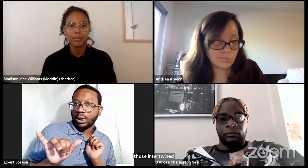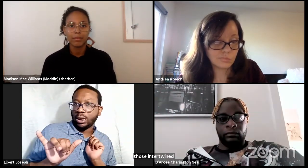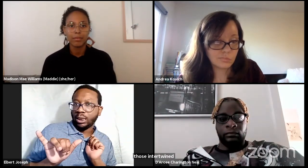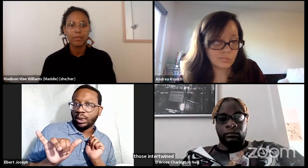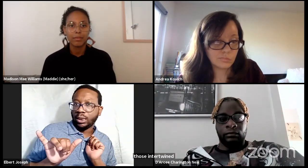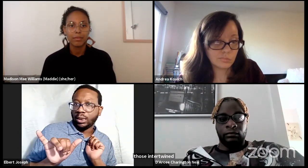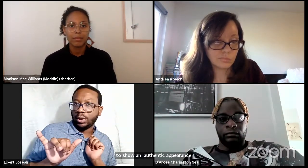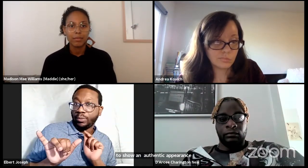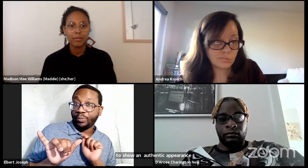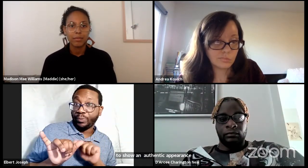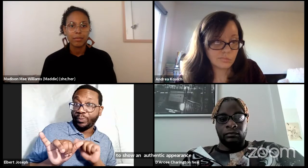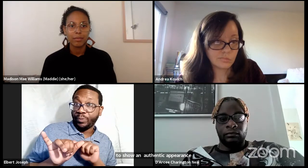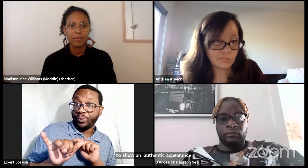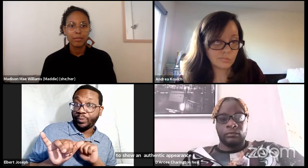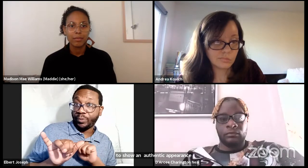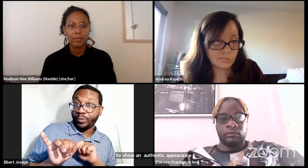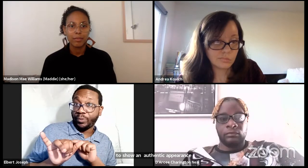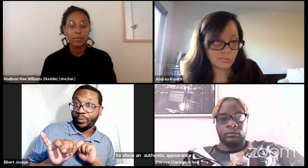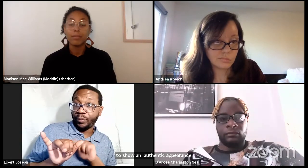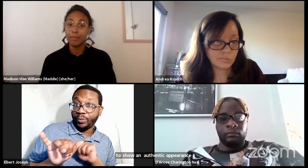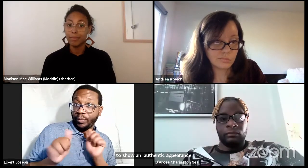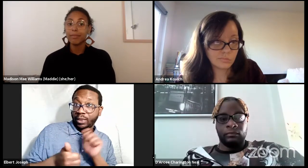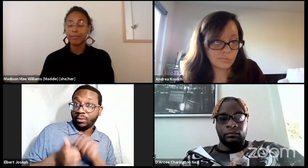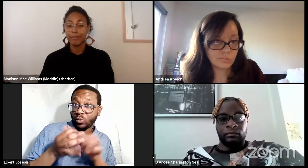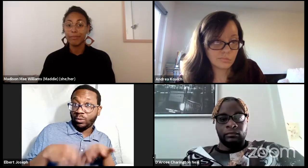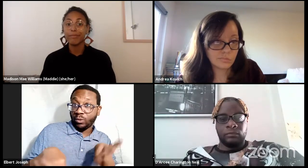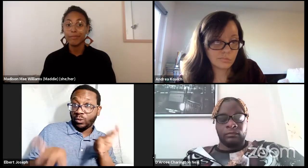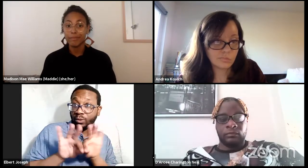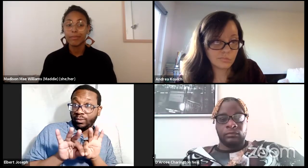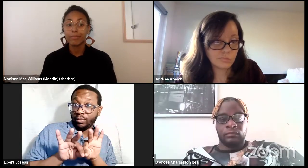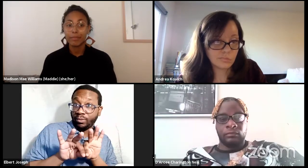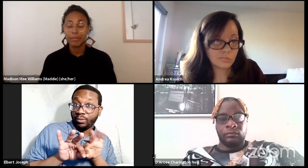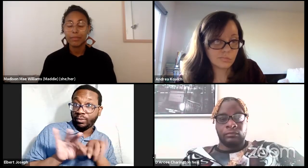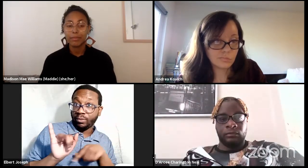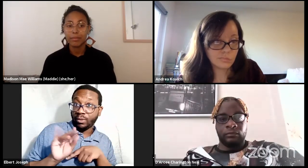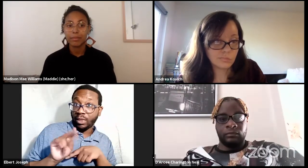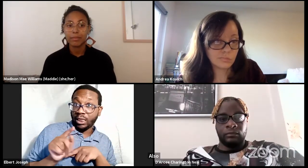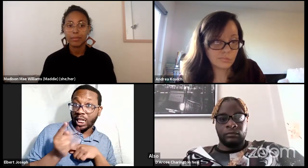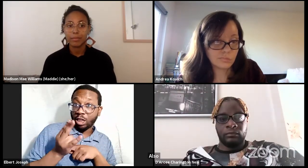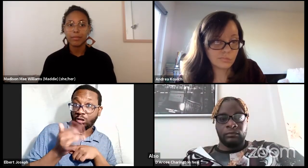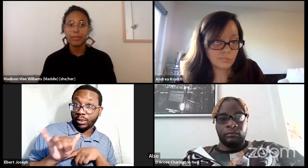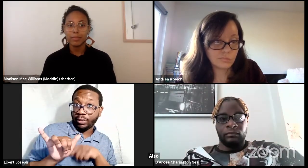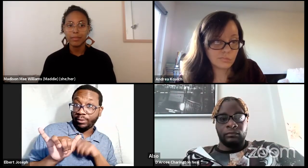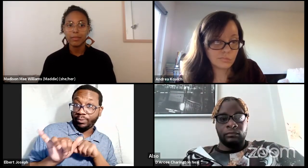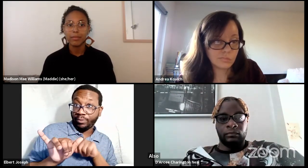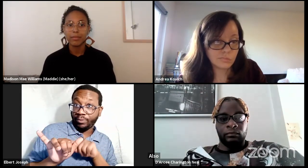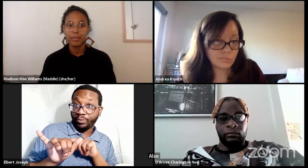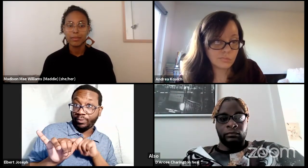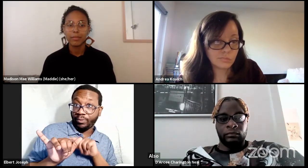Also upholding integrity of course. But it's interesting thinking about the concept of integrity.